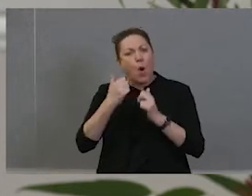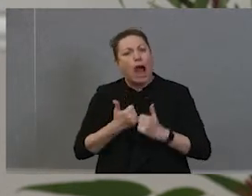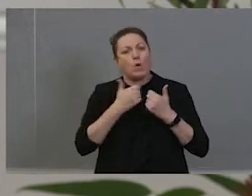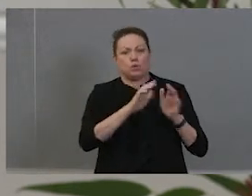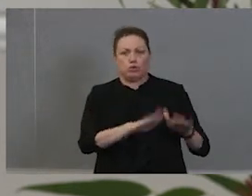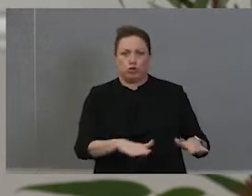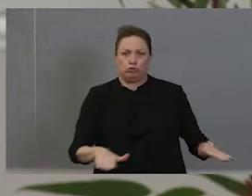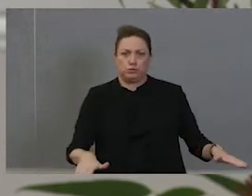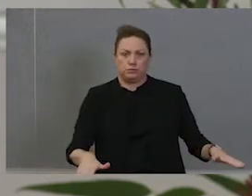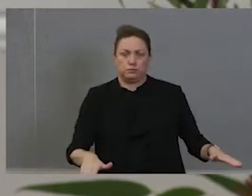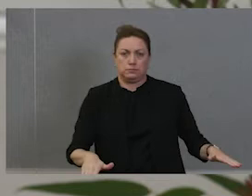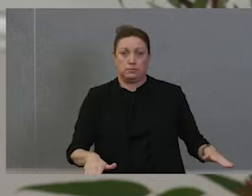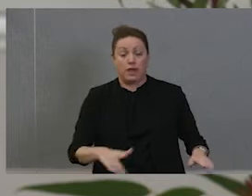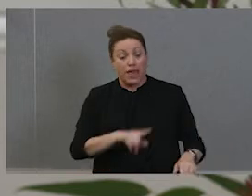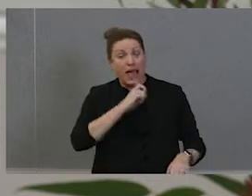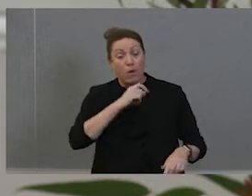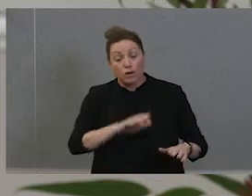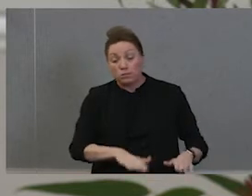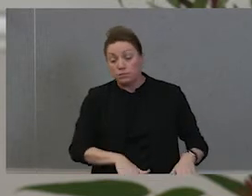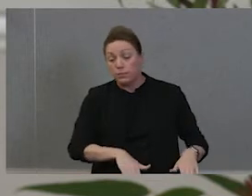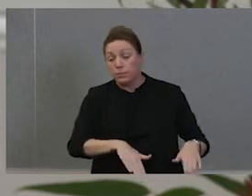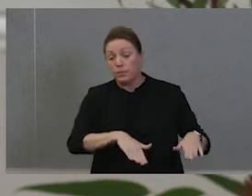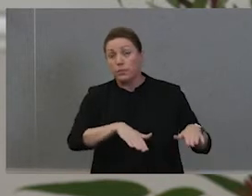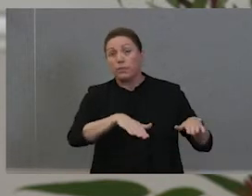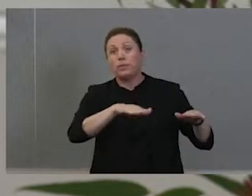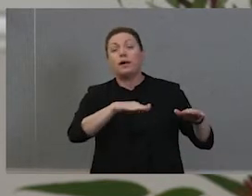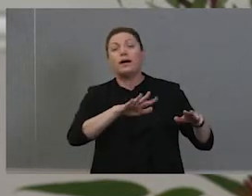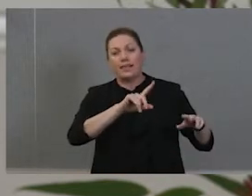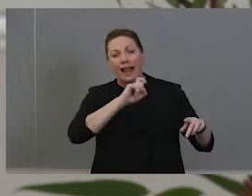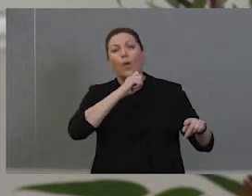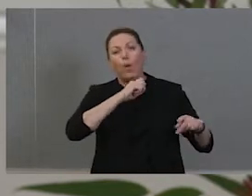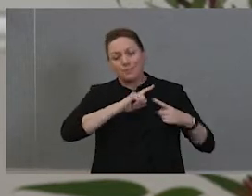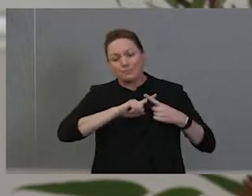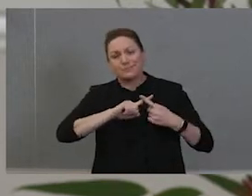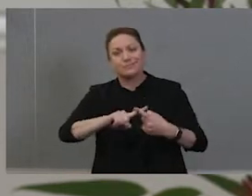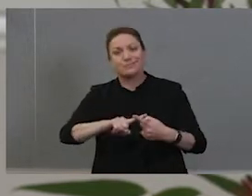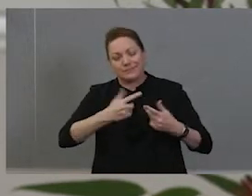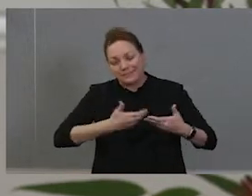for them to live on and carry their voice. Their voices on to their voices, on